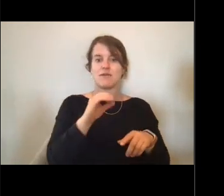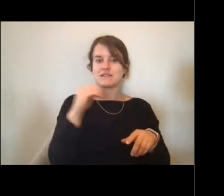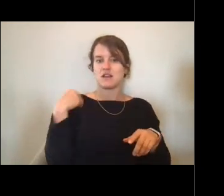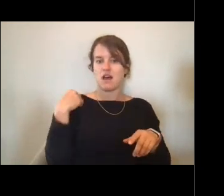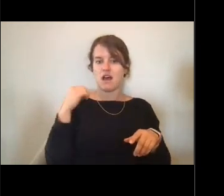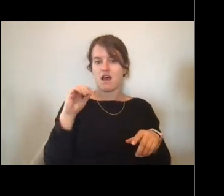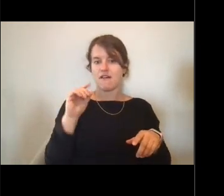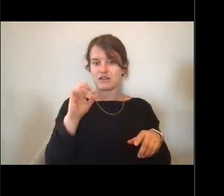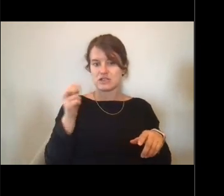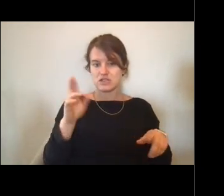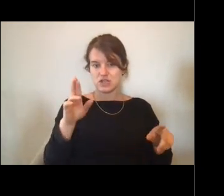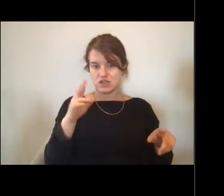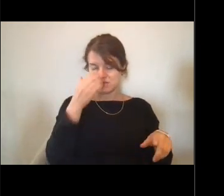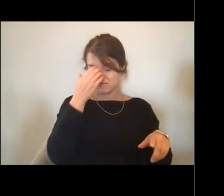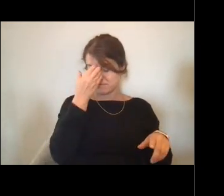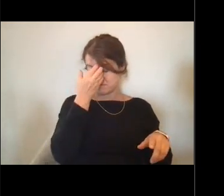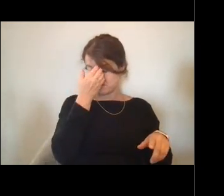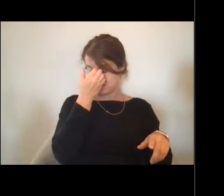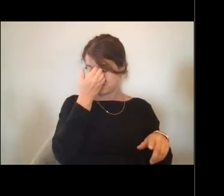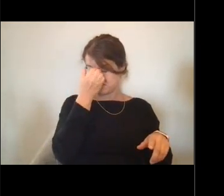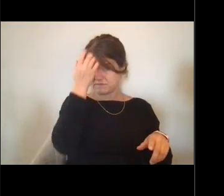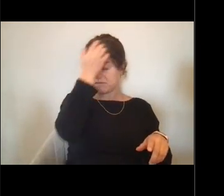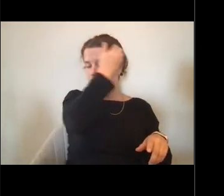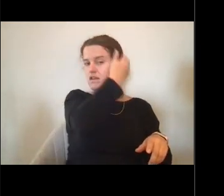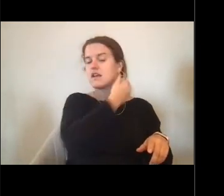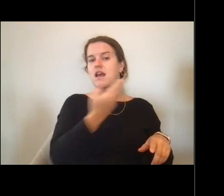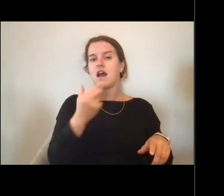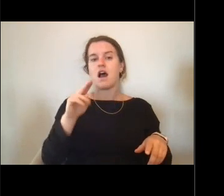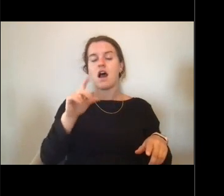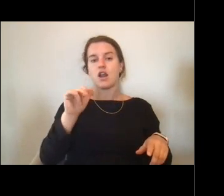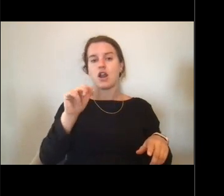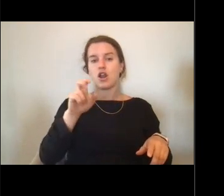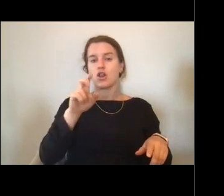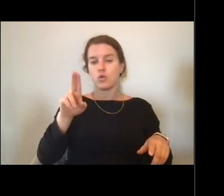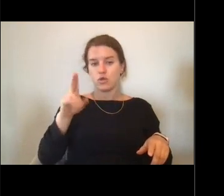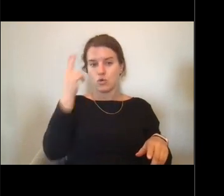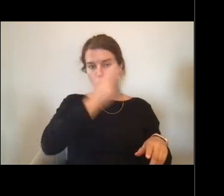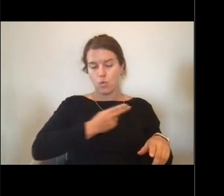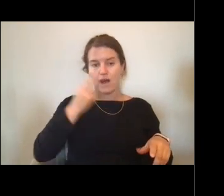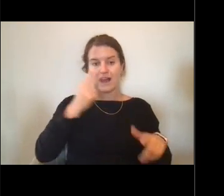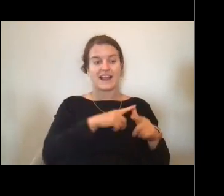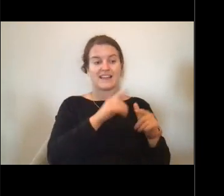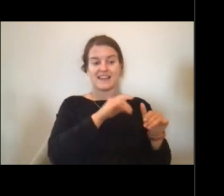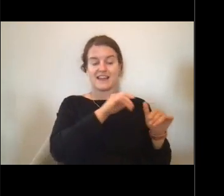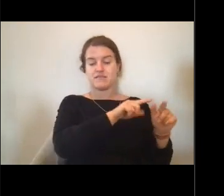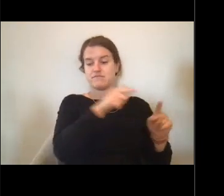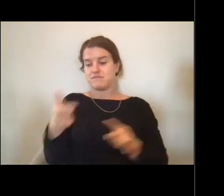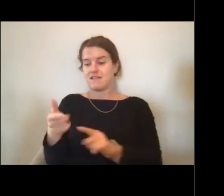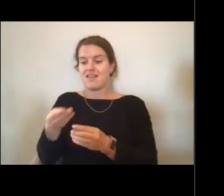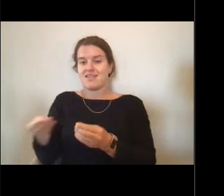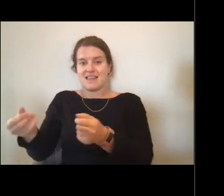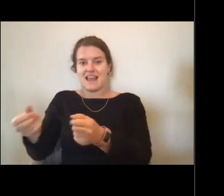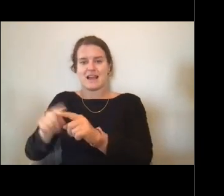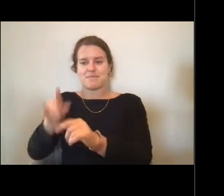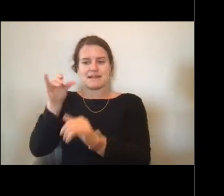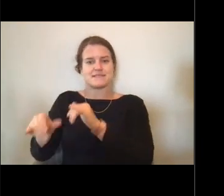And then I stayed in Honolulu and worked at the weather forecast office there. And I was the Climate Outreach Officer